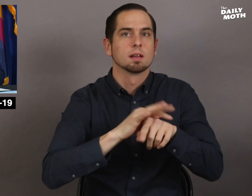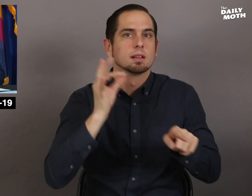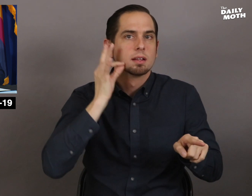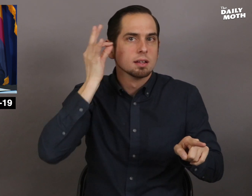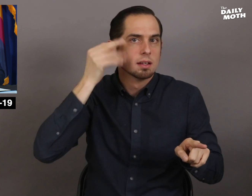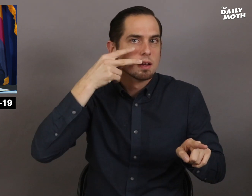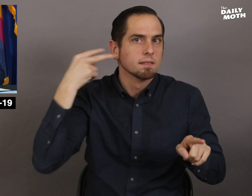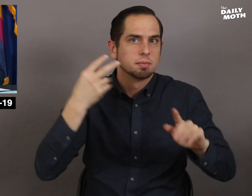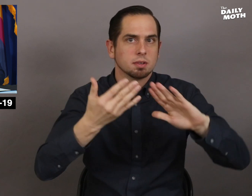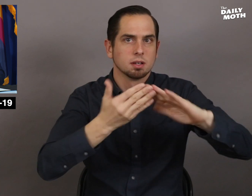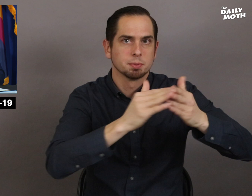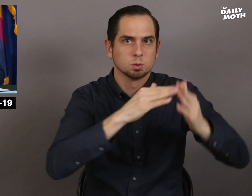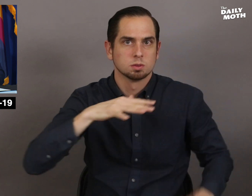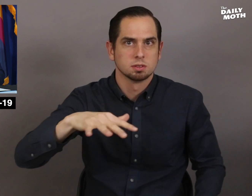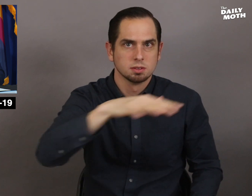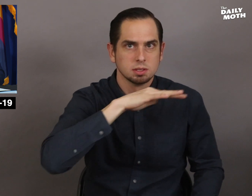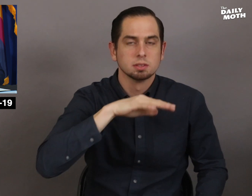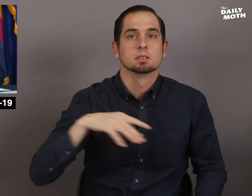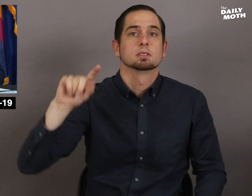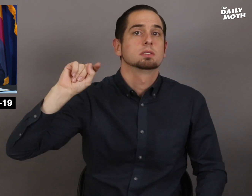Native American communities.